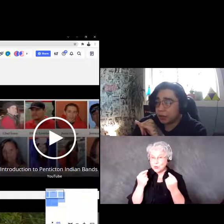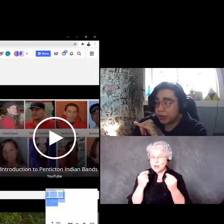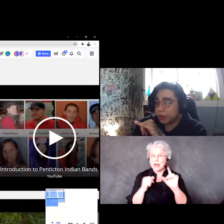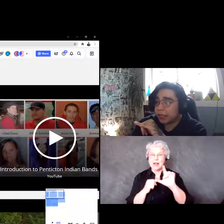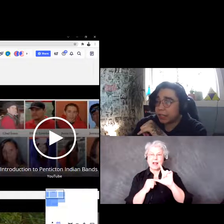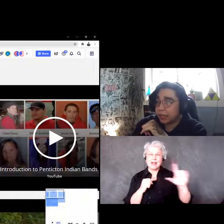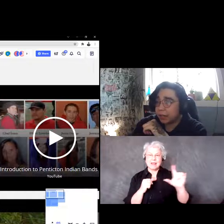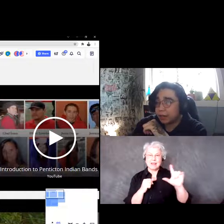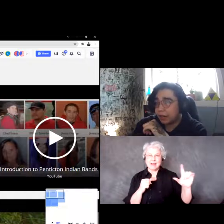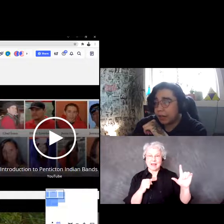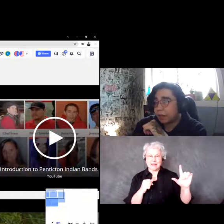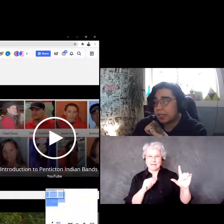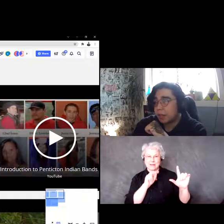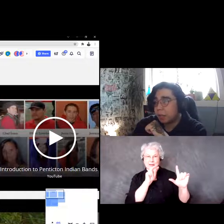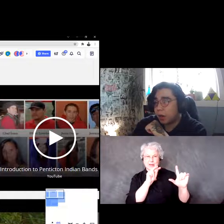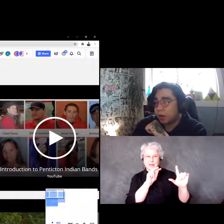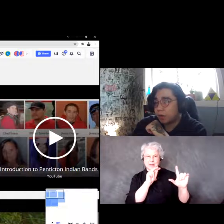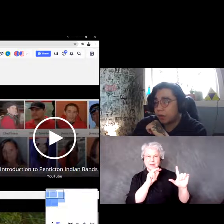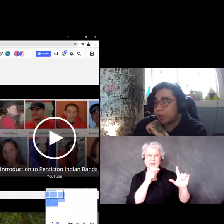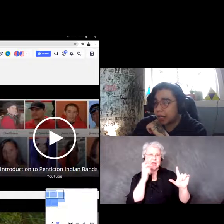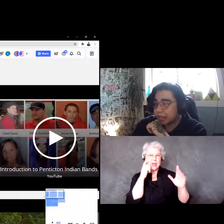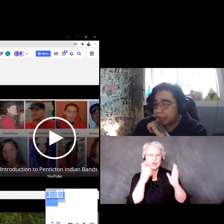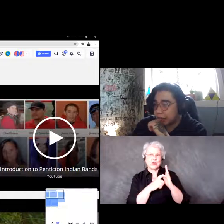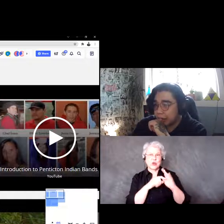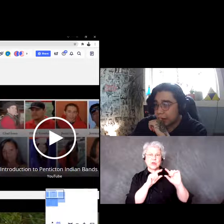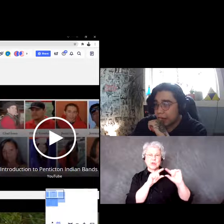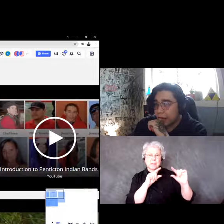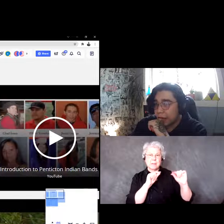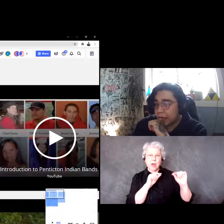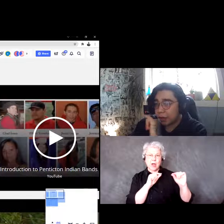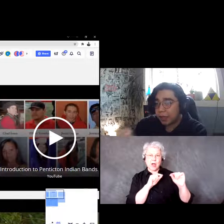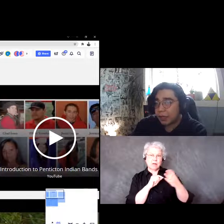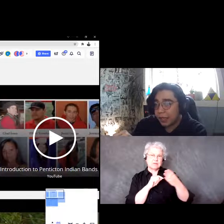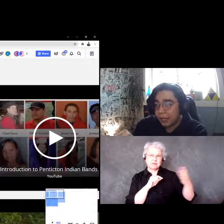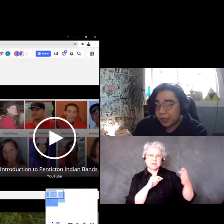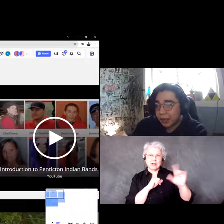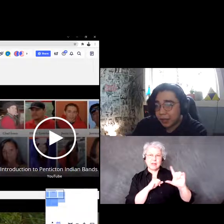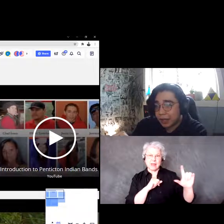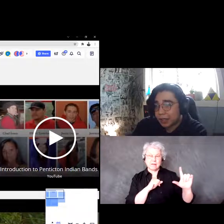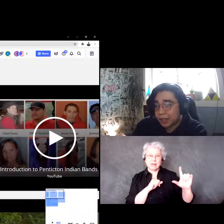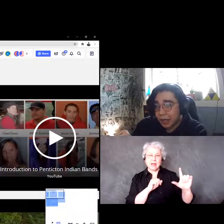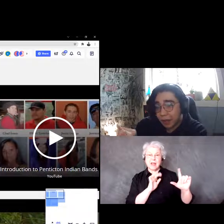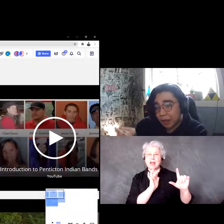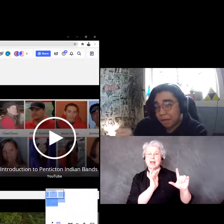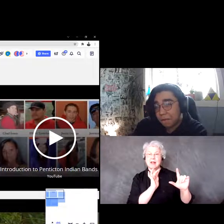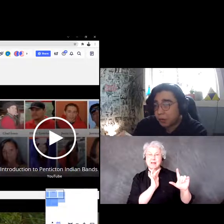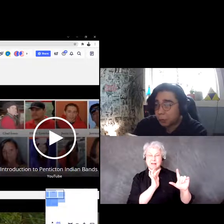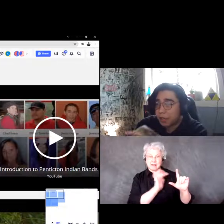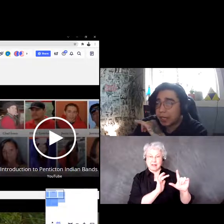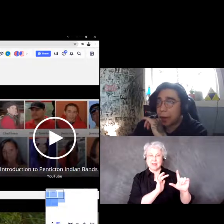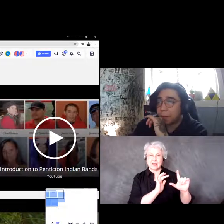screen here you will have this little bar over on the side. You can click the fourth one down